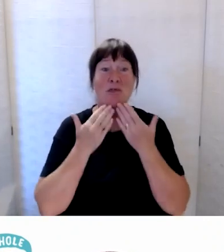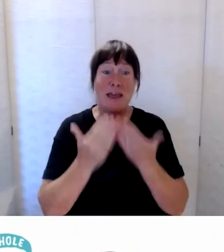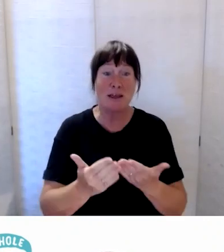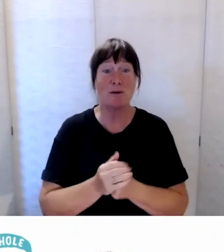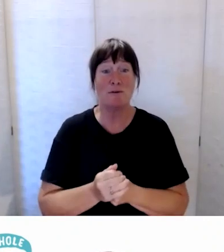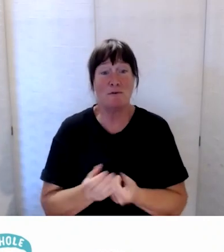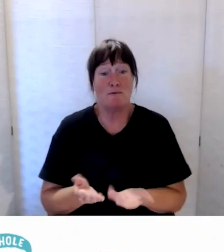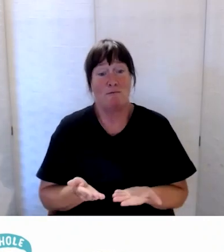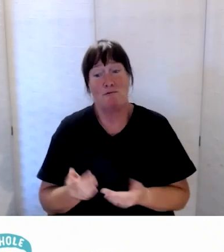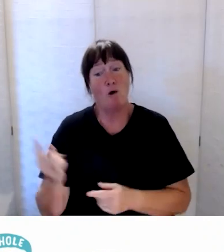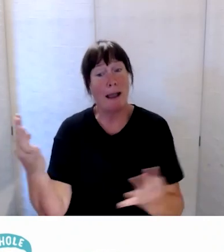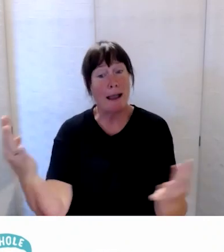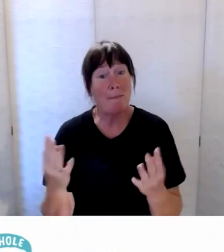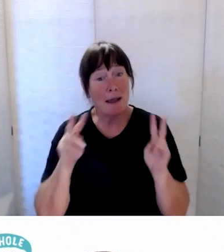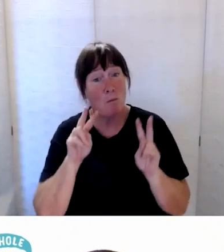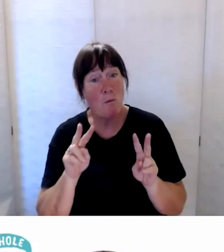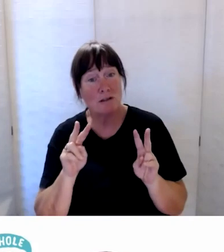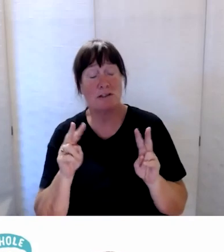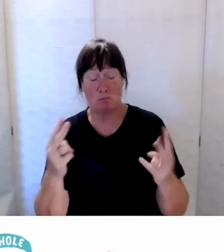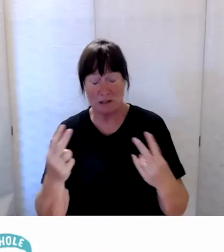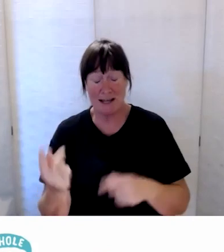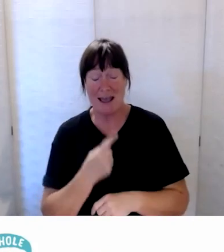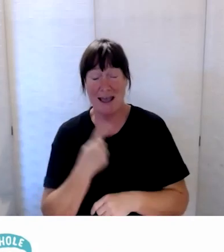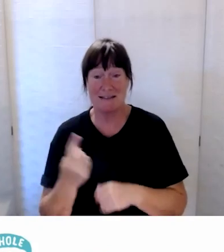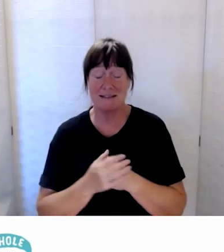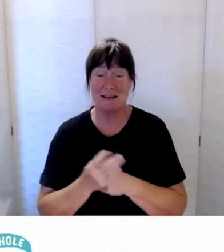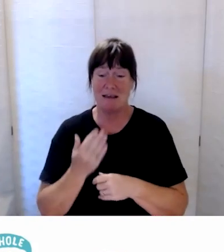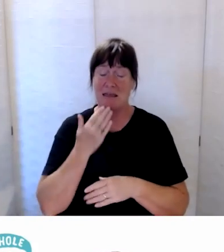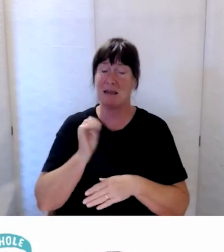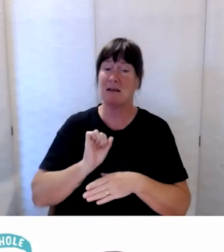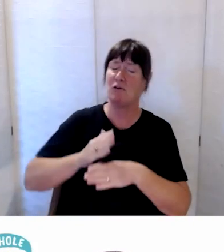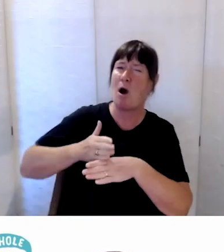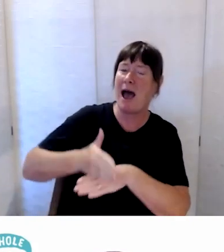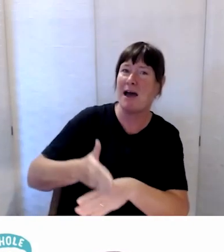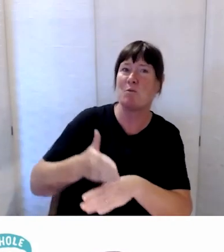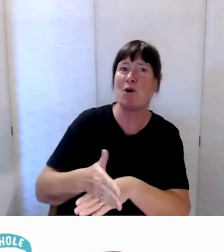Thank you all for all the hard work you’re doing in the area and the community and supporting disabled people and our families